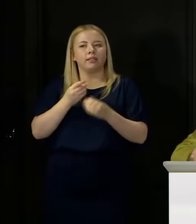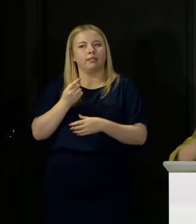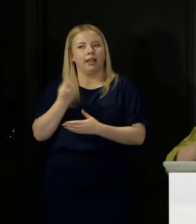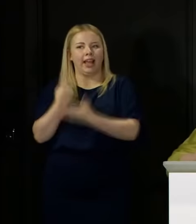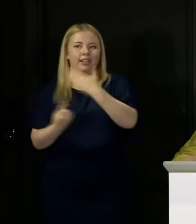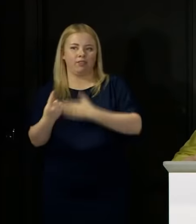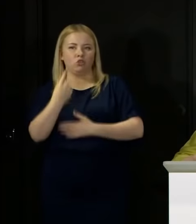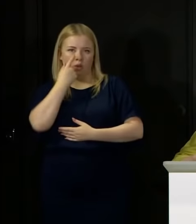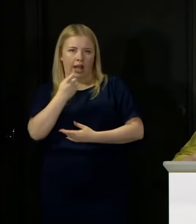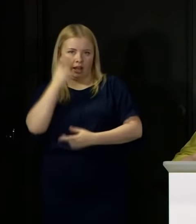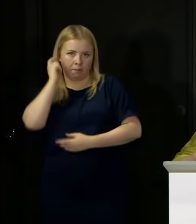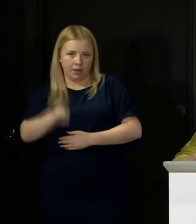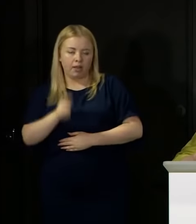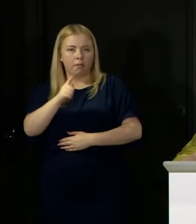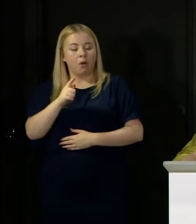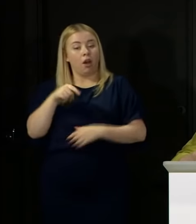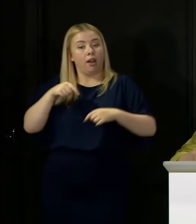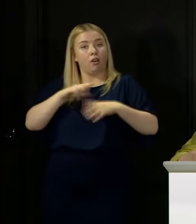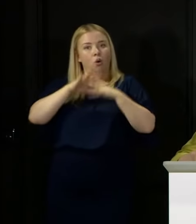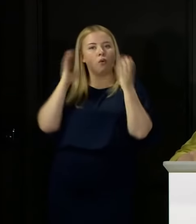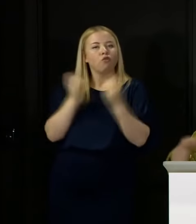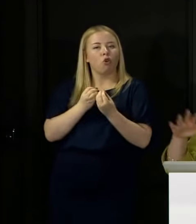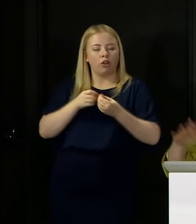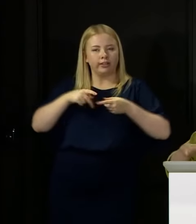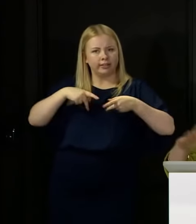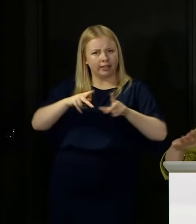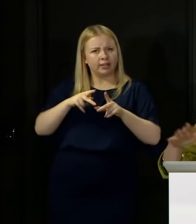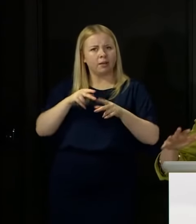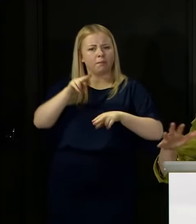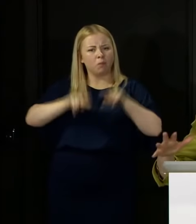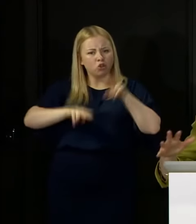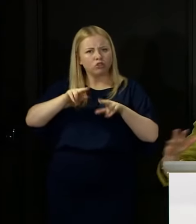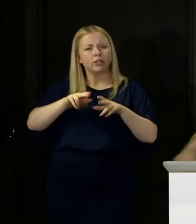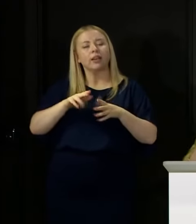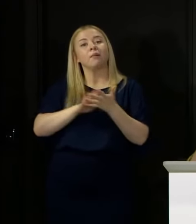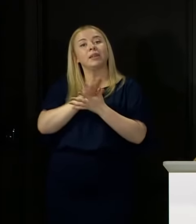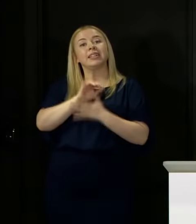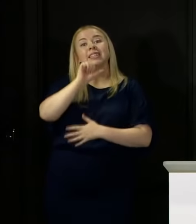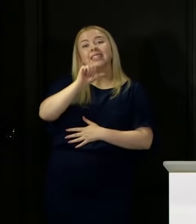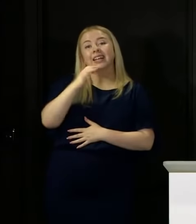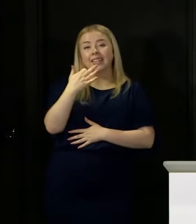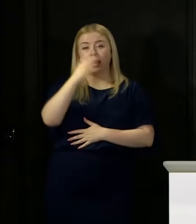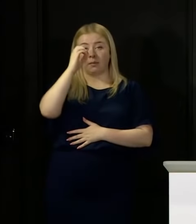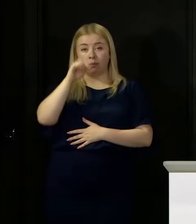But this year with that system of moderation, I think 69.9 per cent, so around 70 per cent